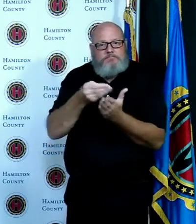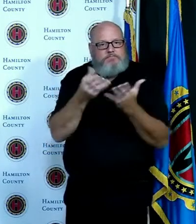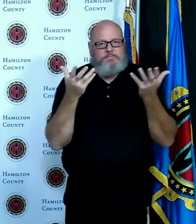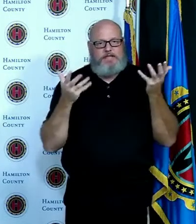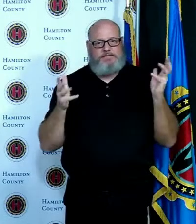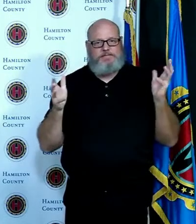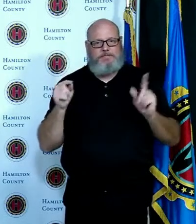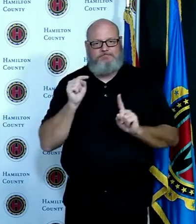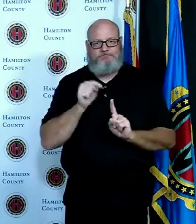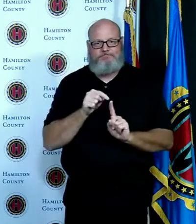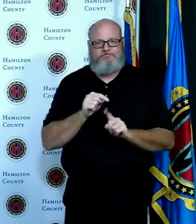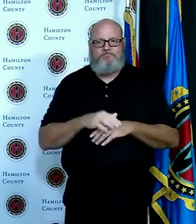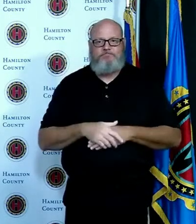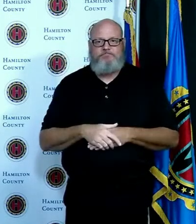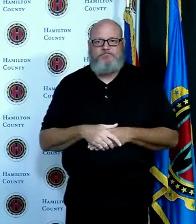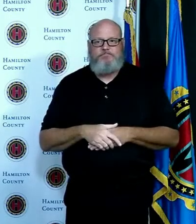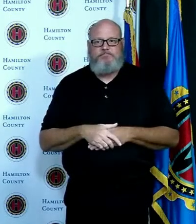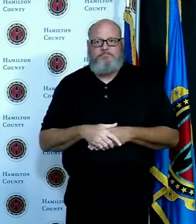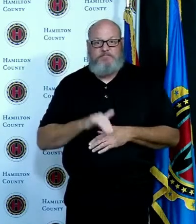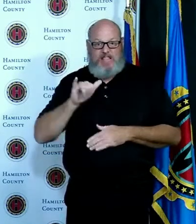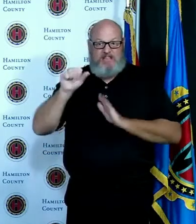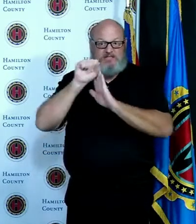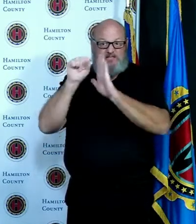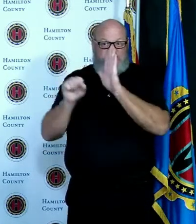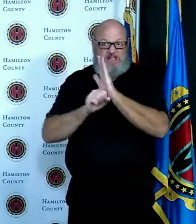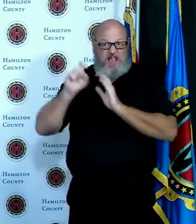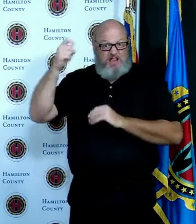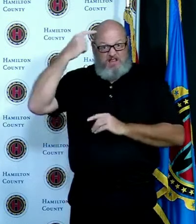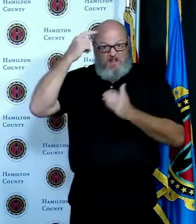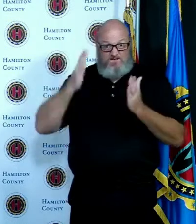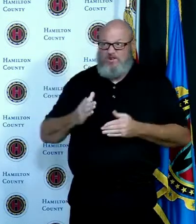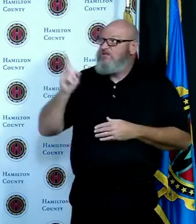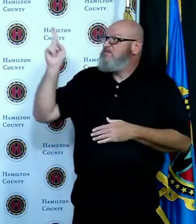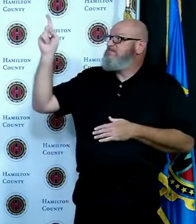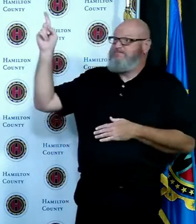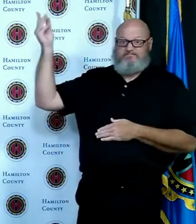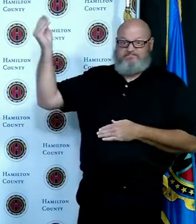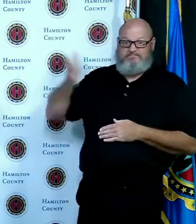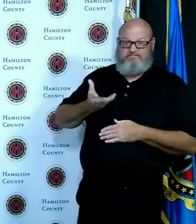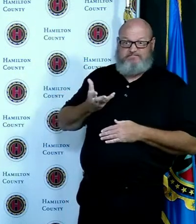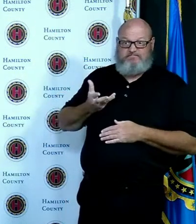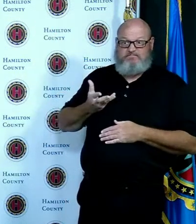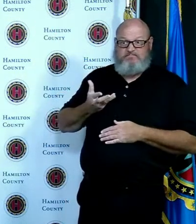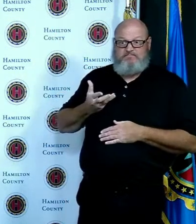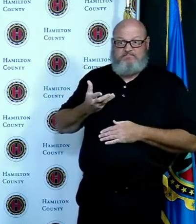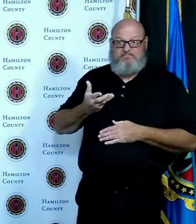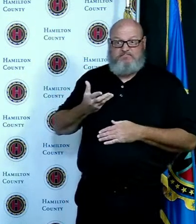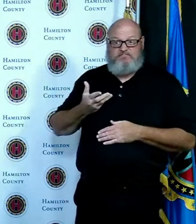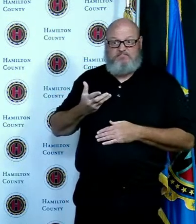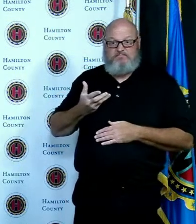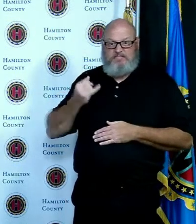what it means right now if the Governor were to decide to take more dramatic action in purple